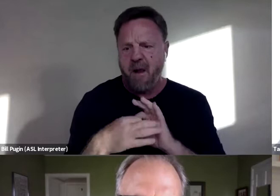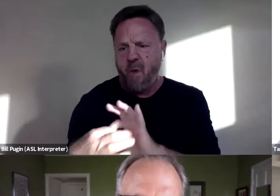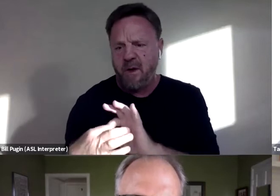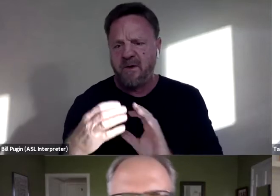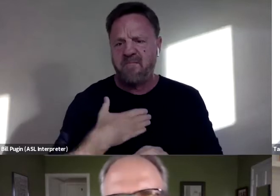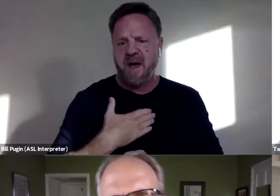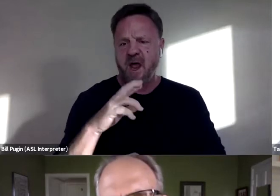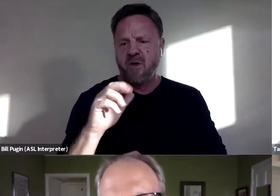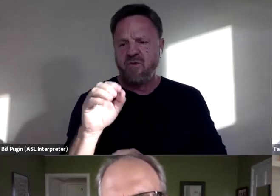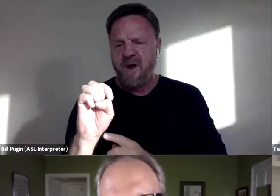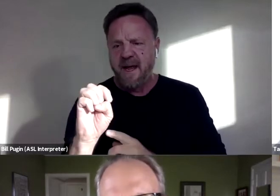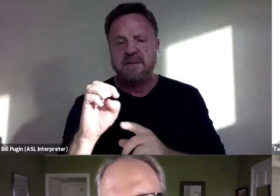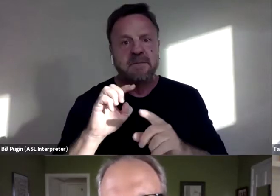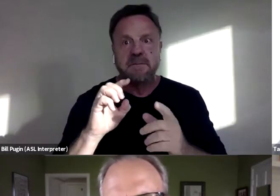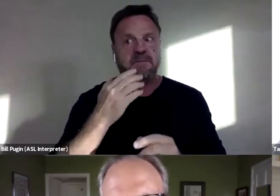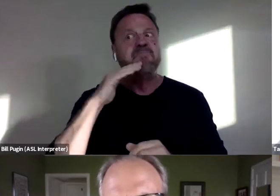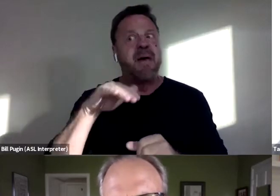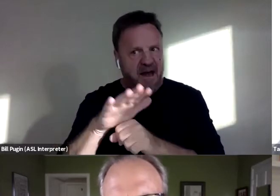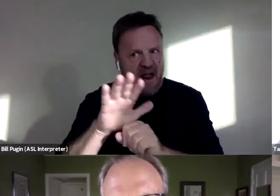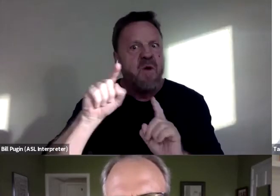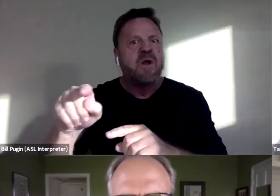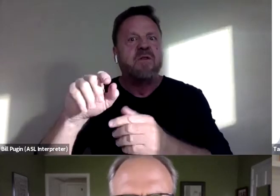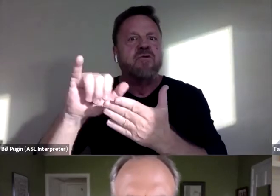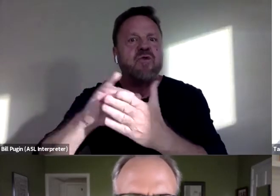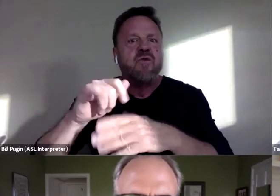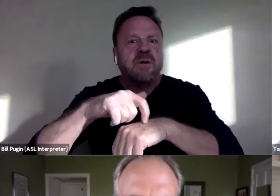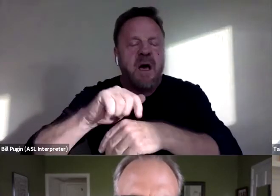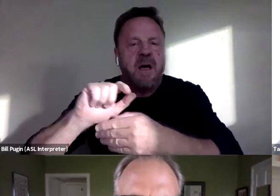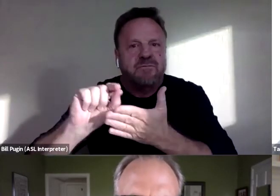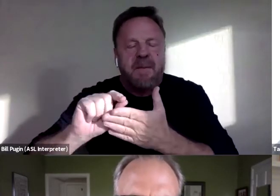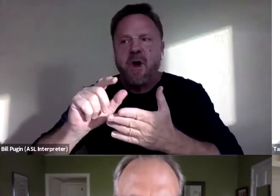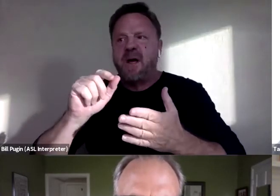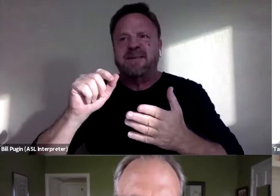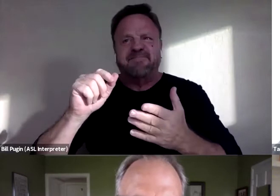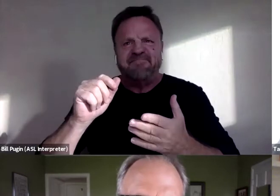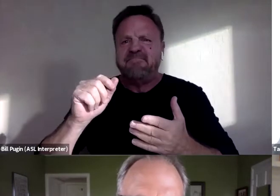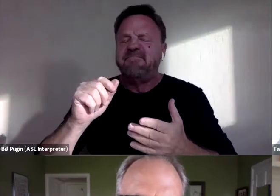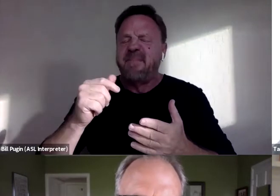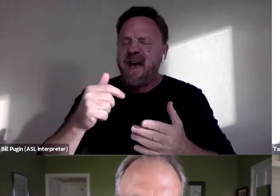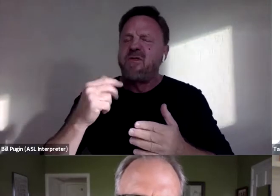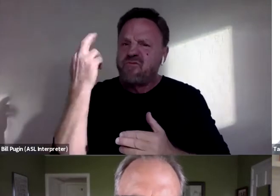it was bad enough that I did it in The New York Times, I did it to really sort of substantiate the women who'd come forward